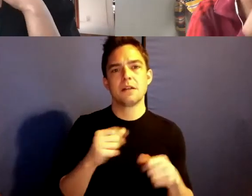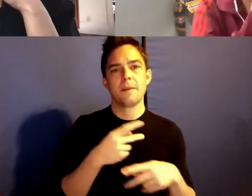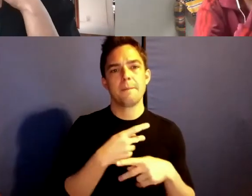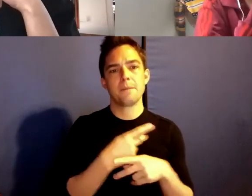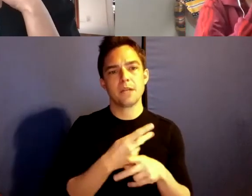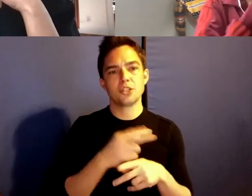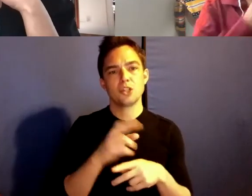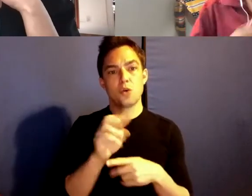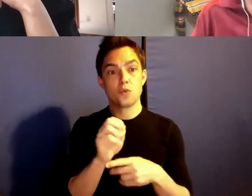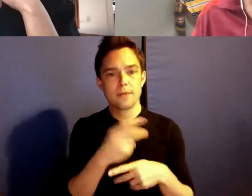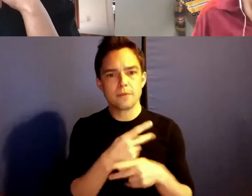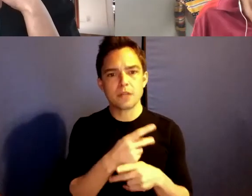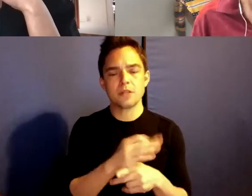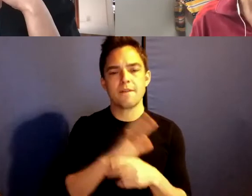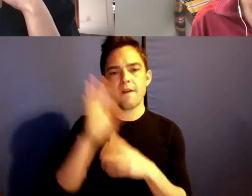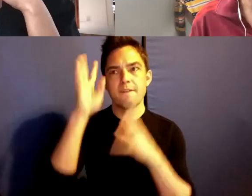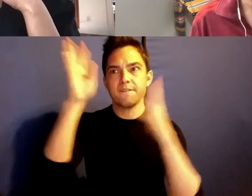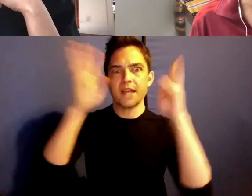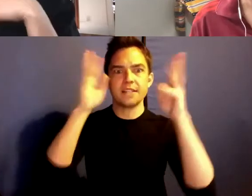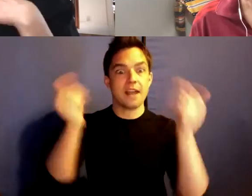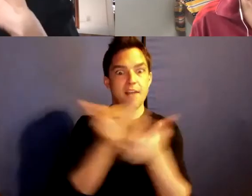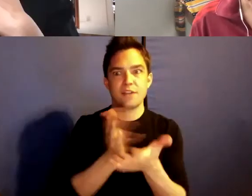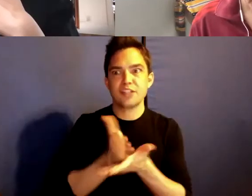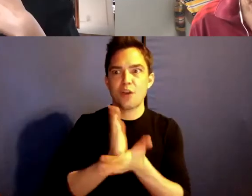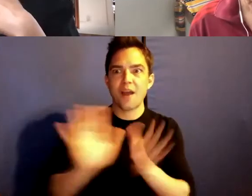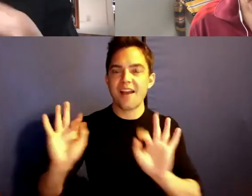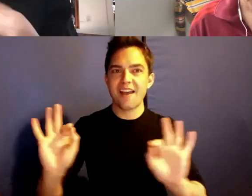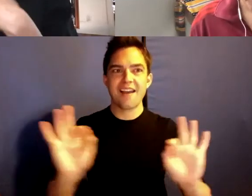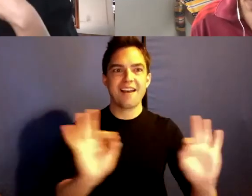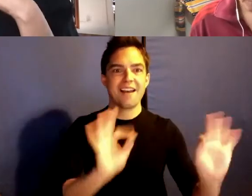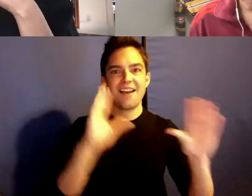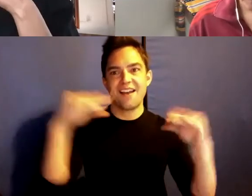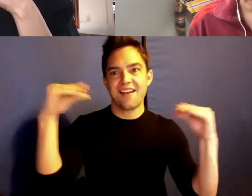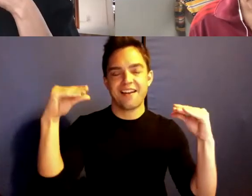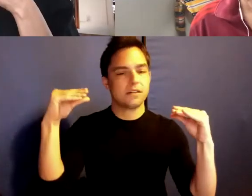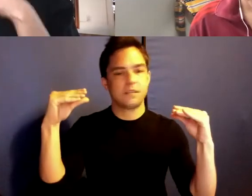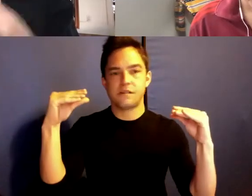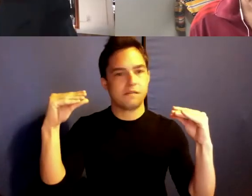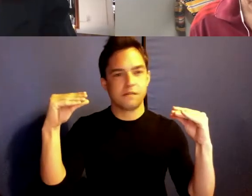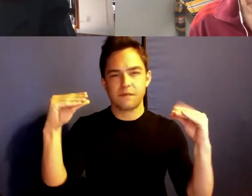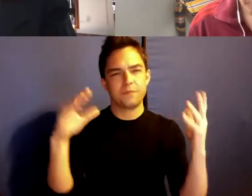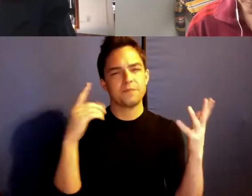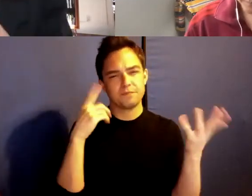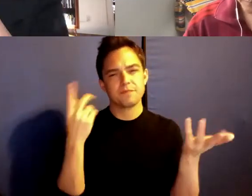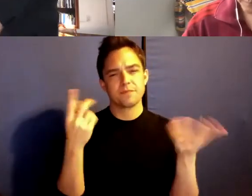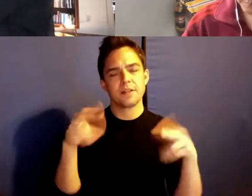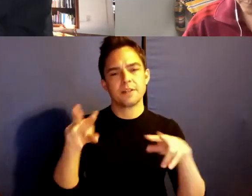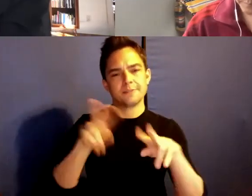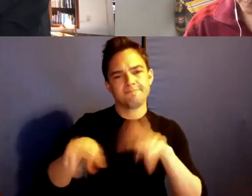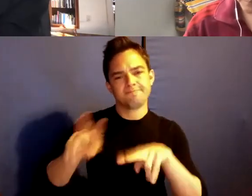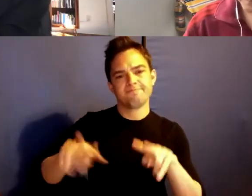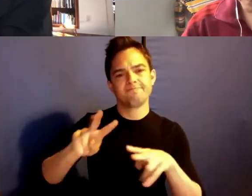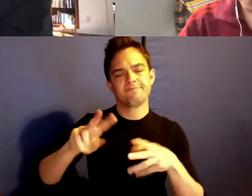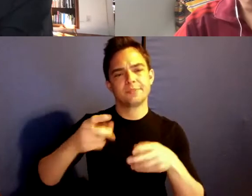of the fantasy that everything's okay. I think that, and a seat in the book, it's